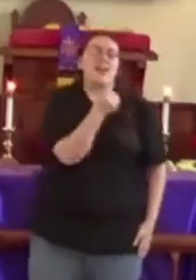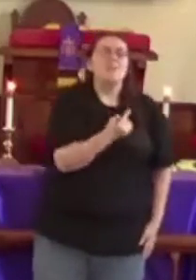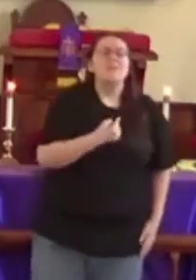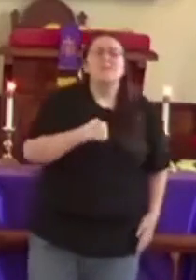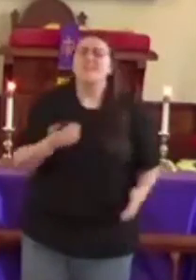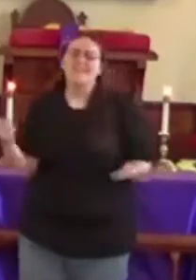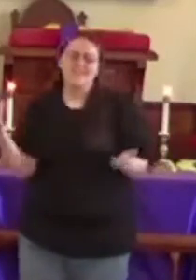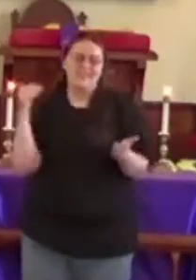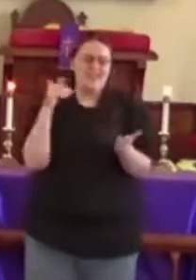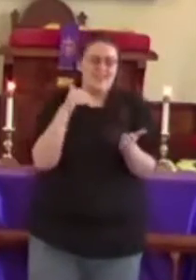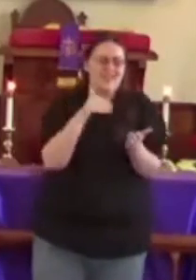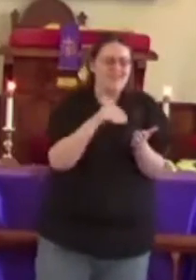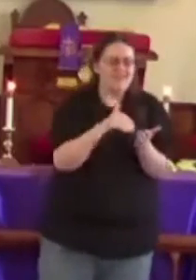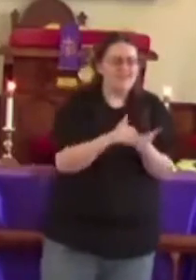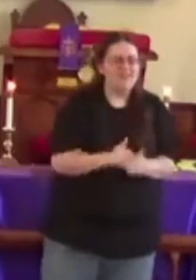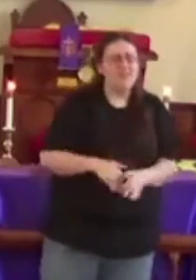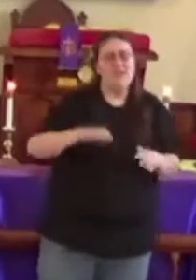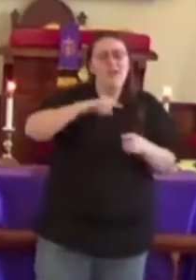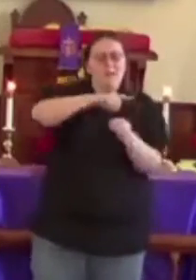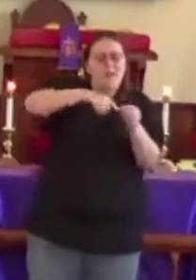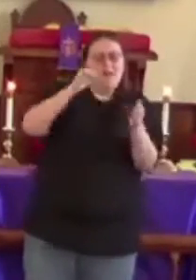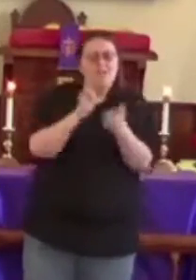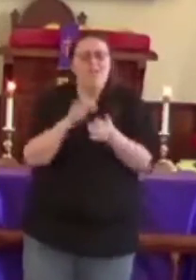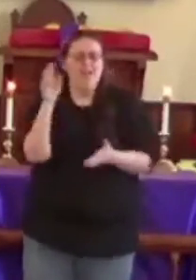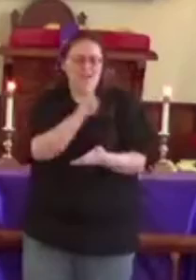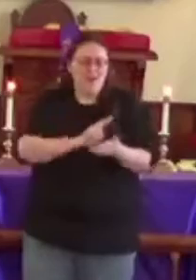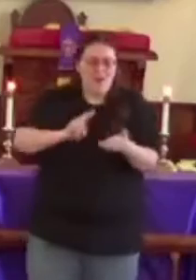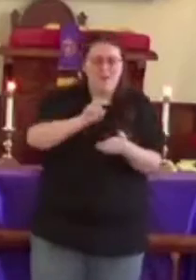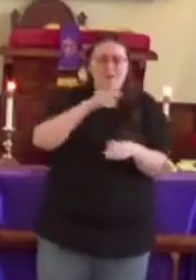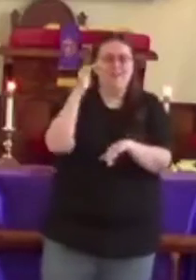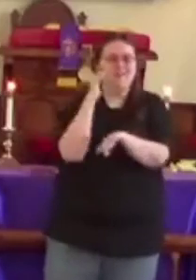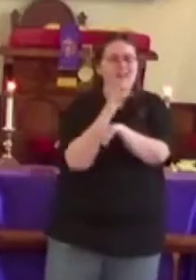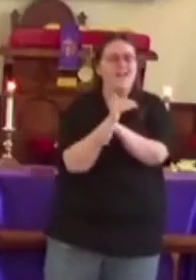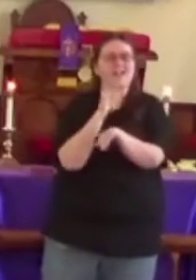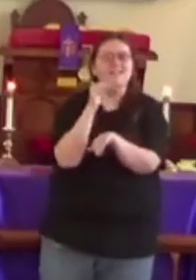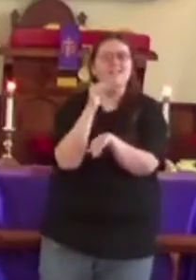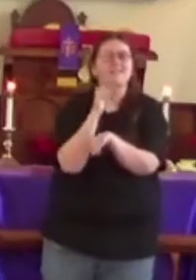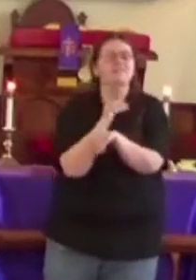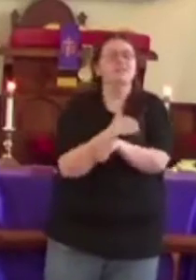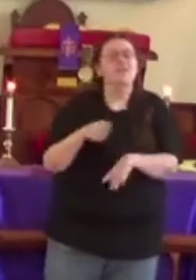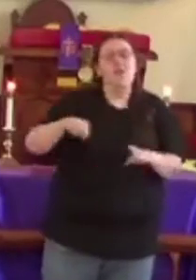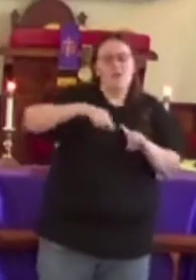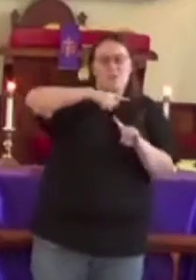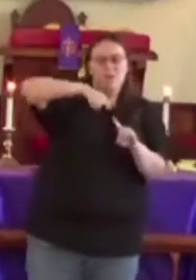Tell me again About that holy night